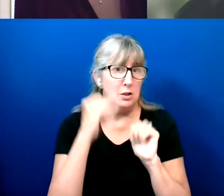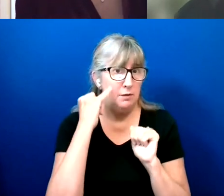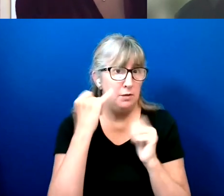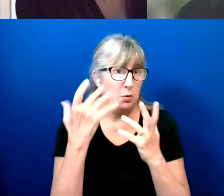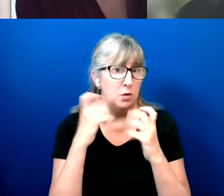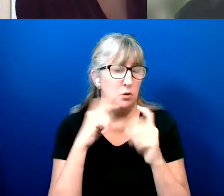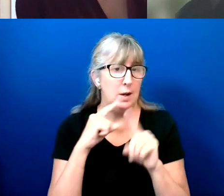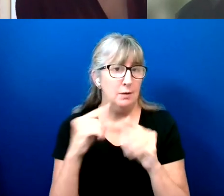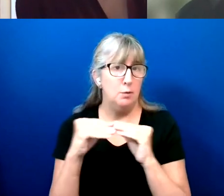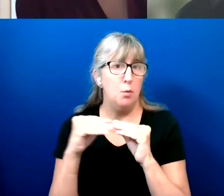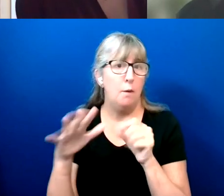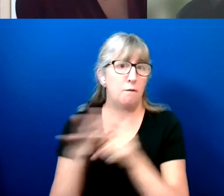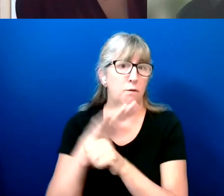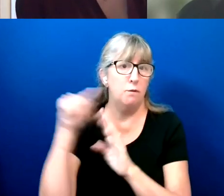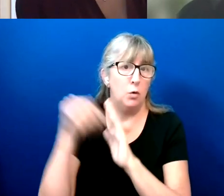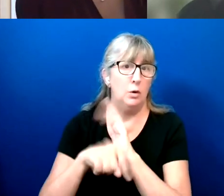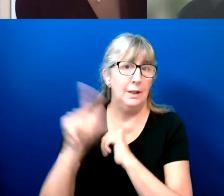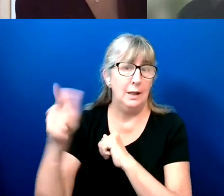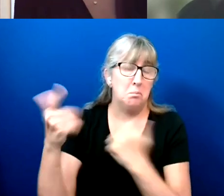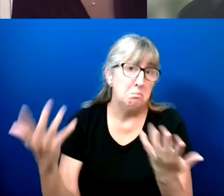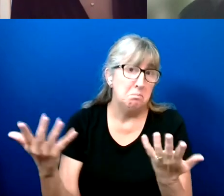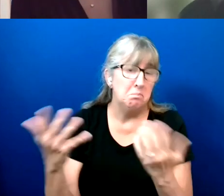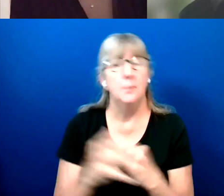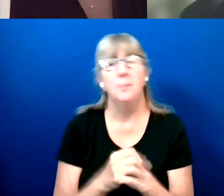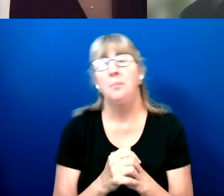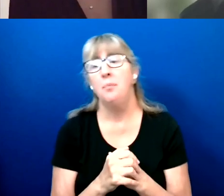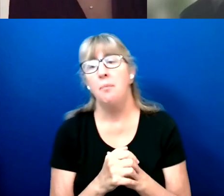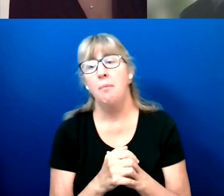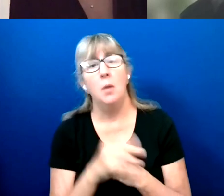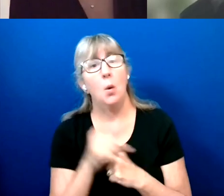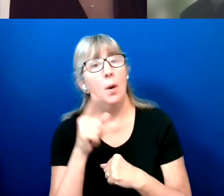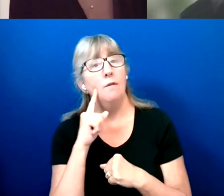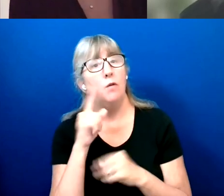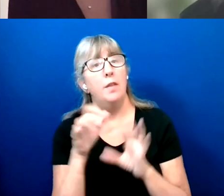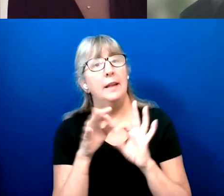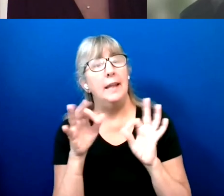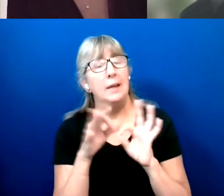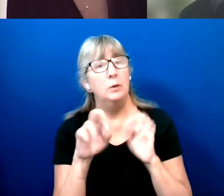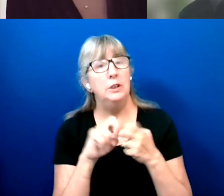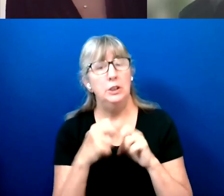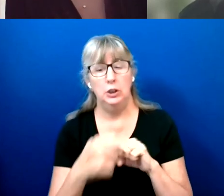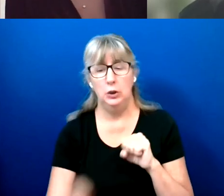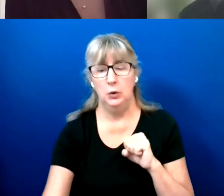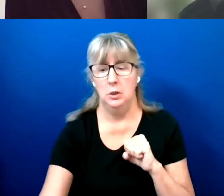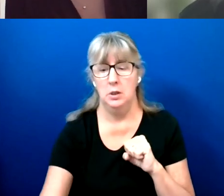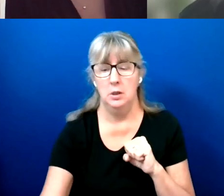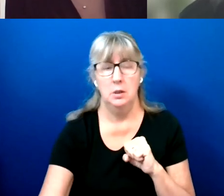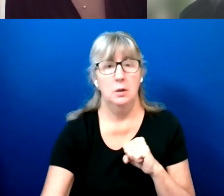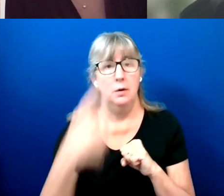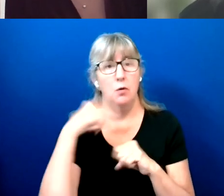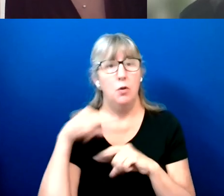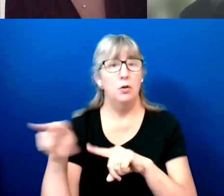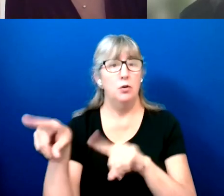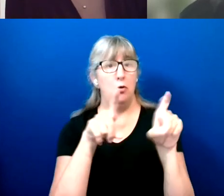Yeah, well, on the language issue, at least in survey we do, or surveys